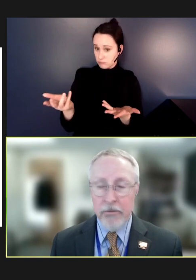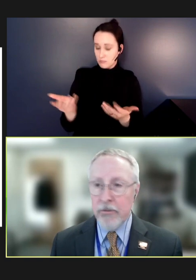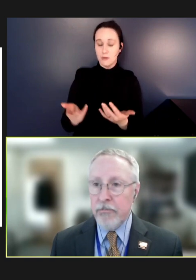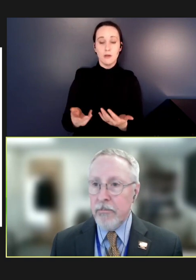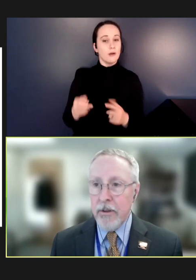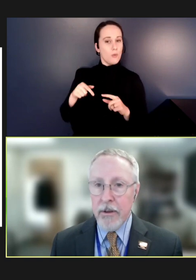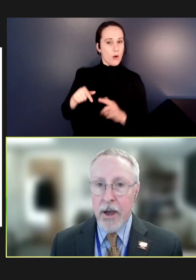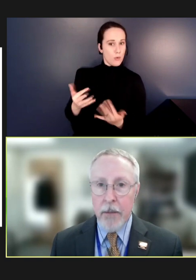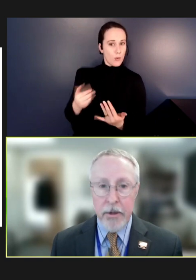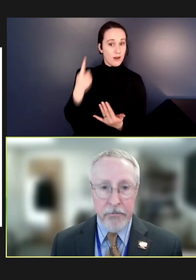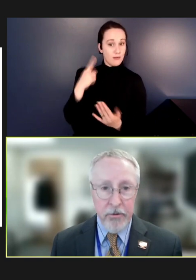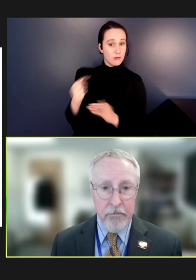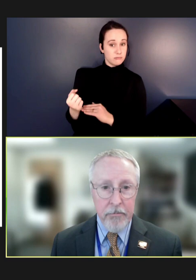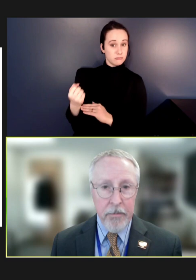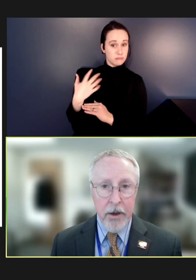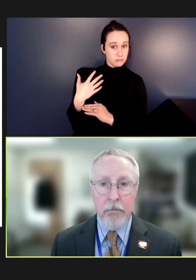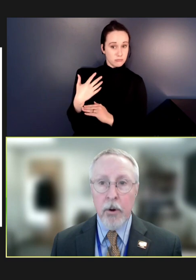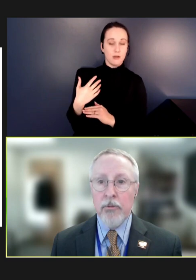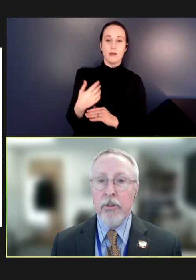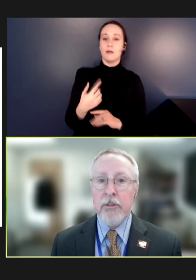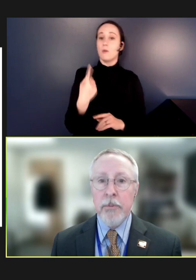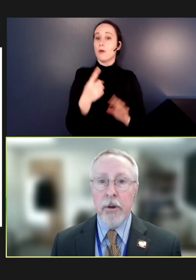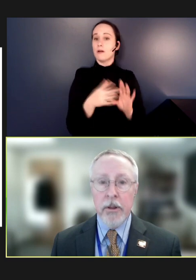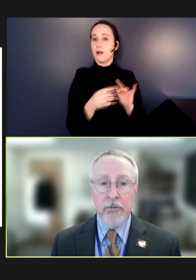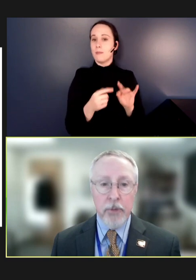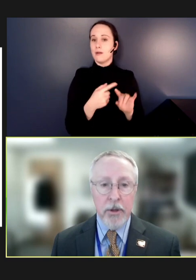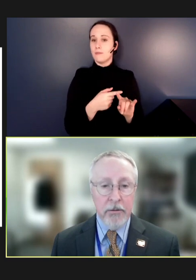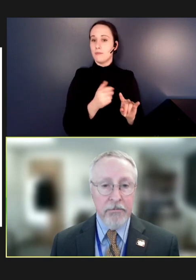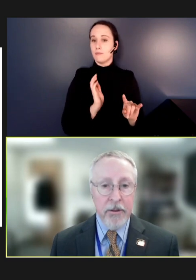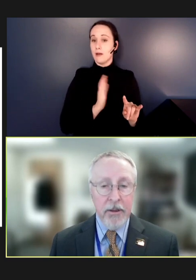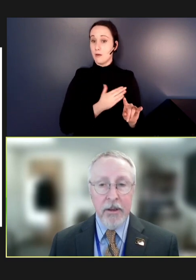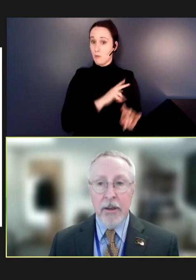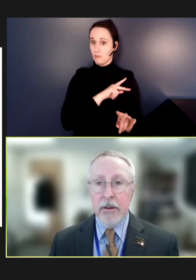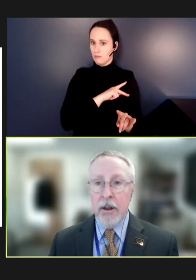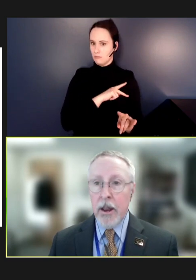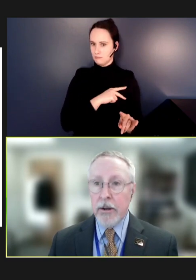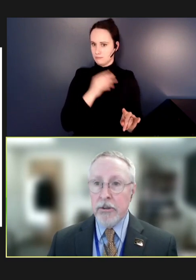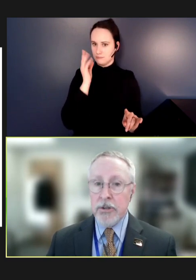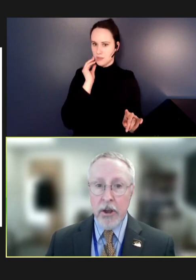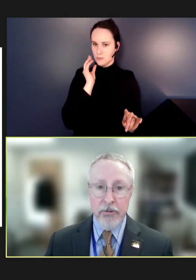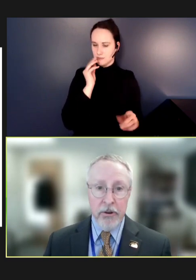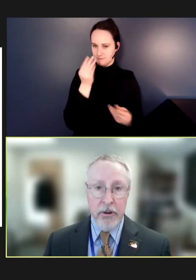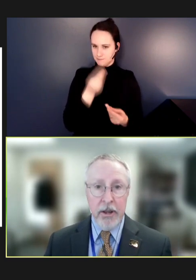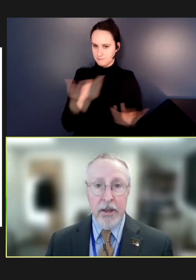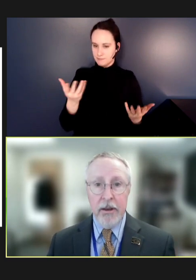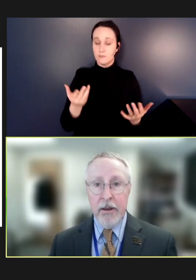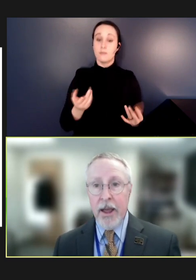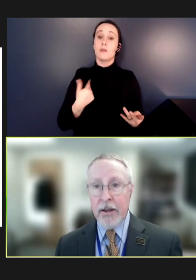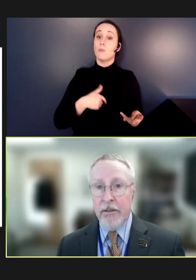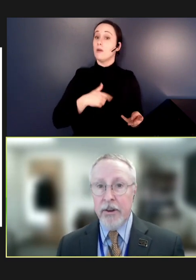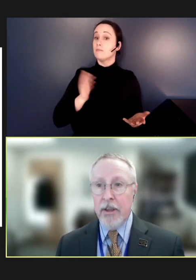just a comment from my own personal experience. We have done a lot of discussion and activity in